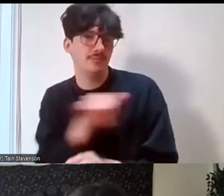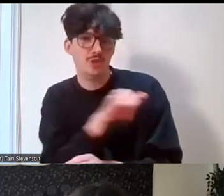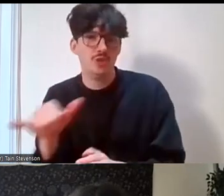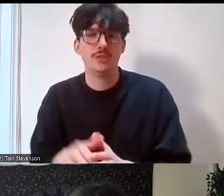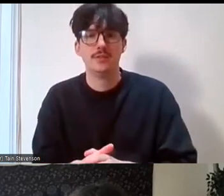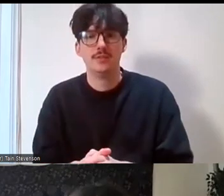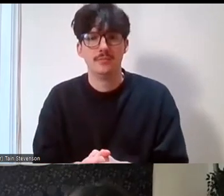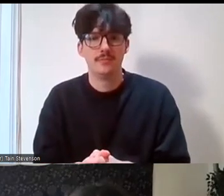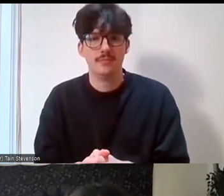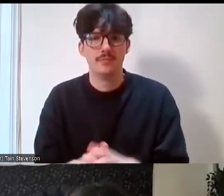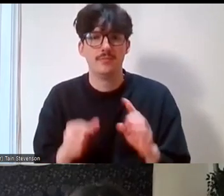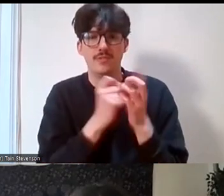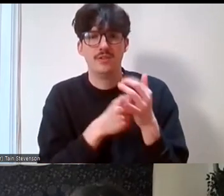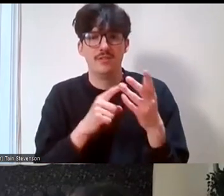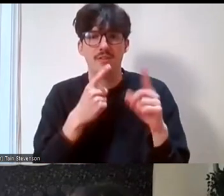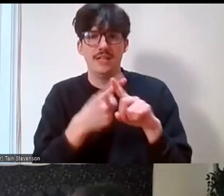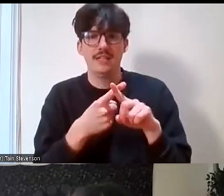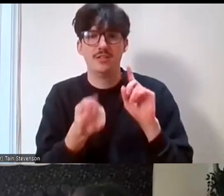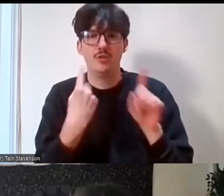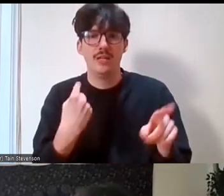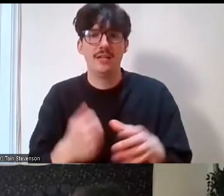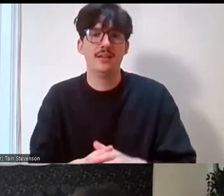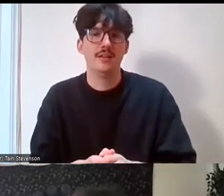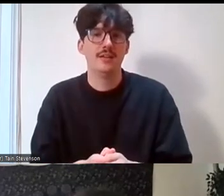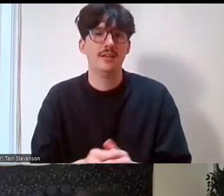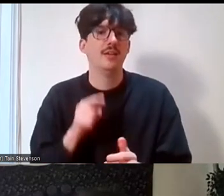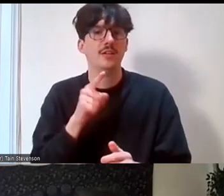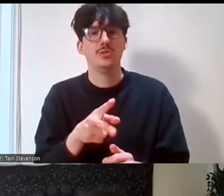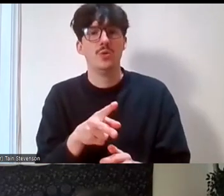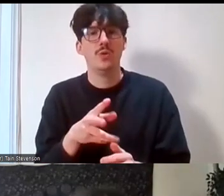I thought that is a case of percentages, that's just my brain, just thought of it,